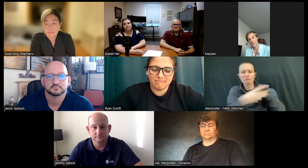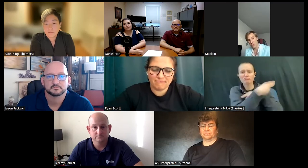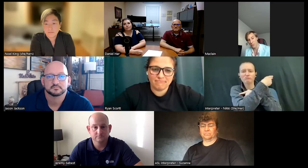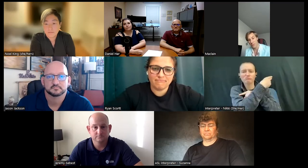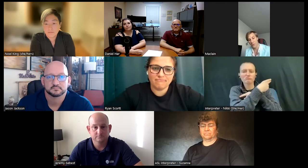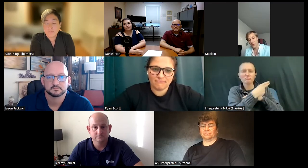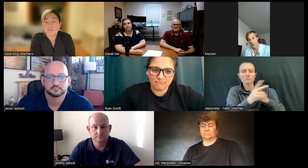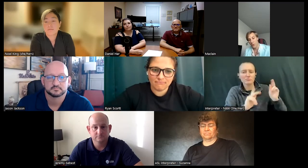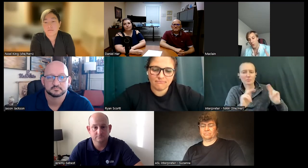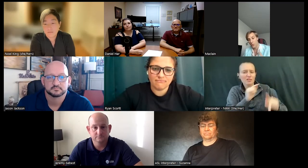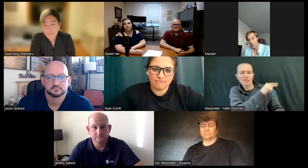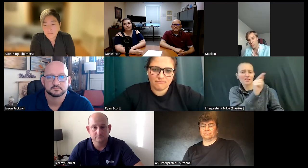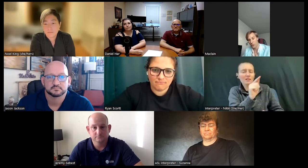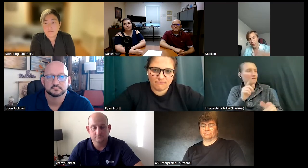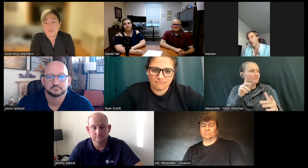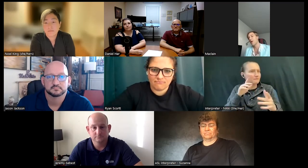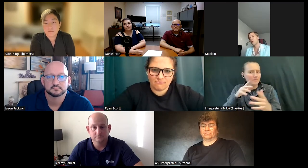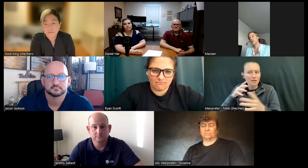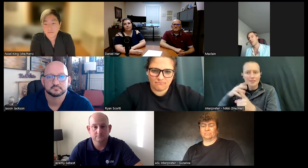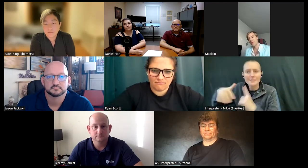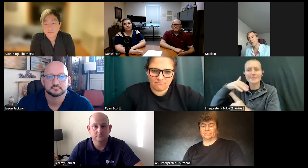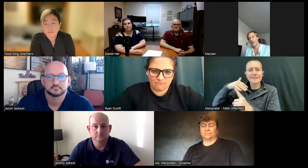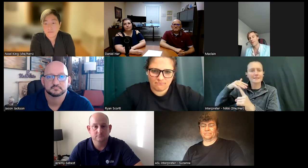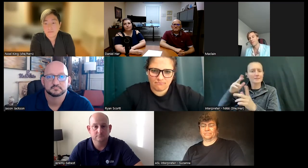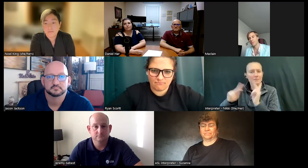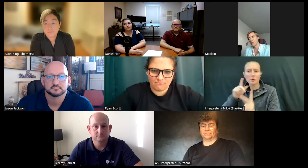surround yourself people who don't allow people like that in their life because